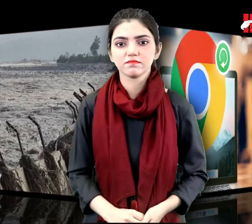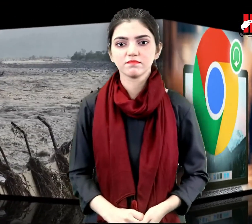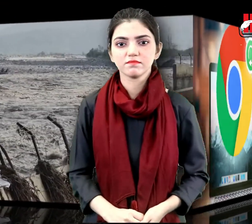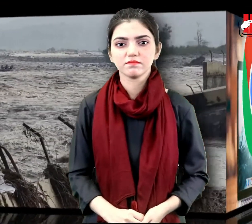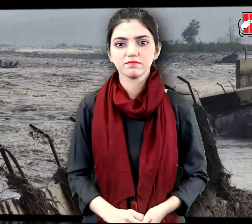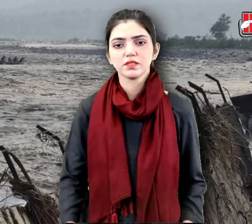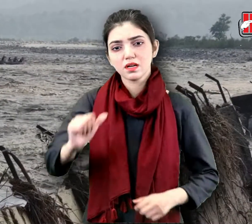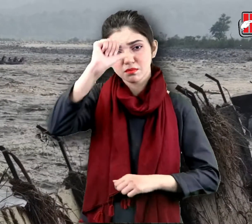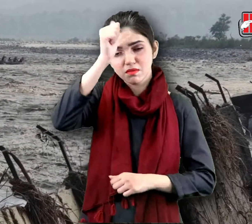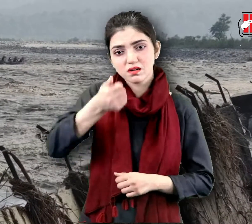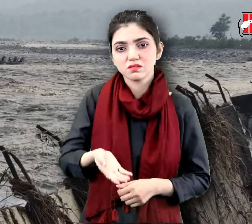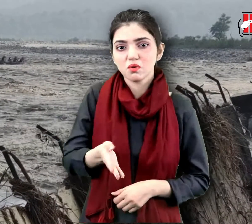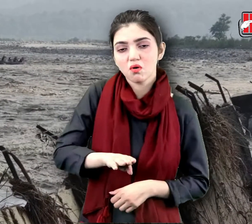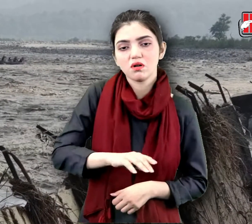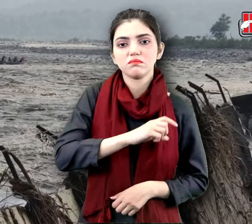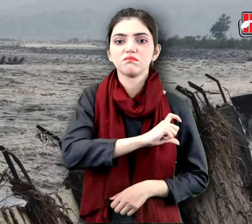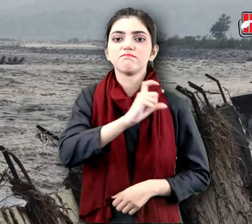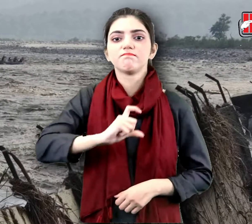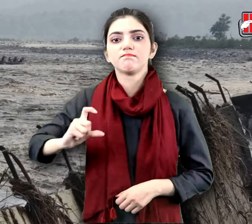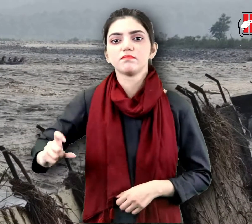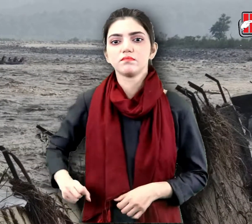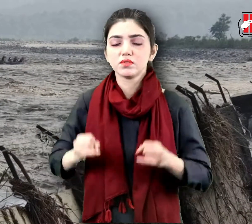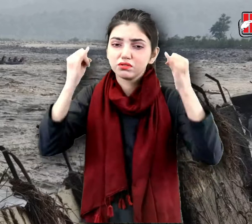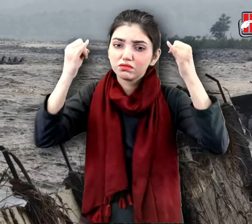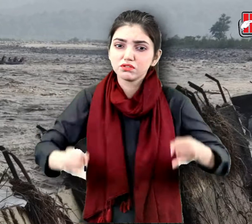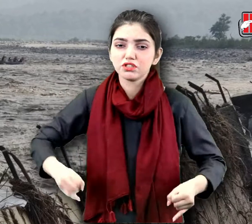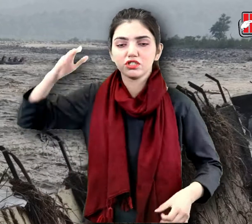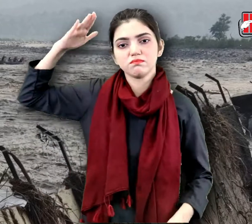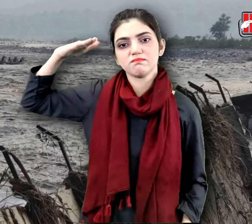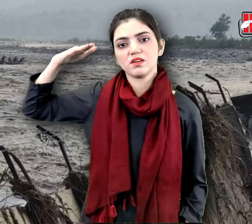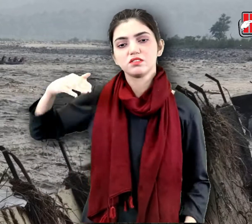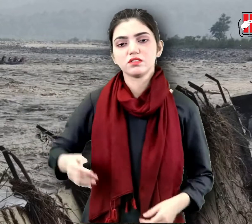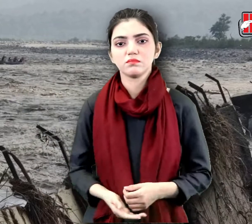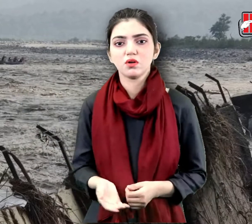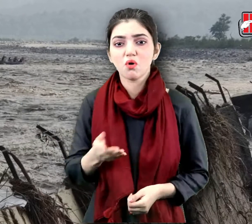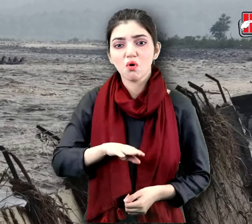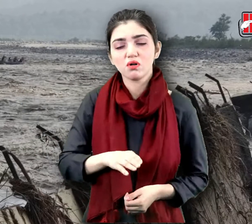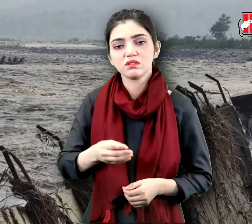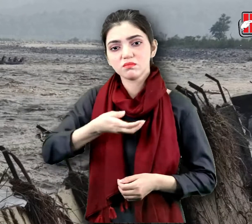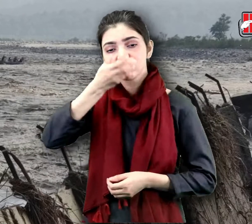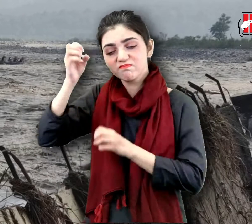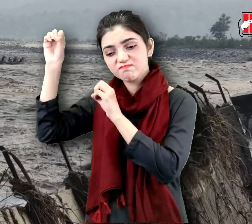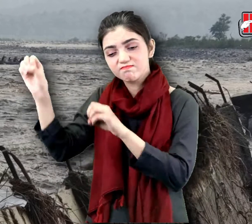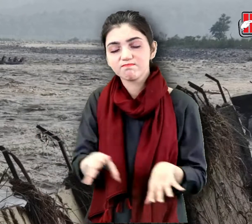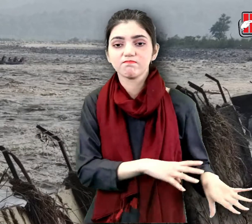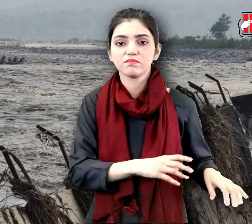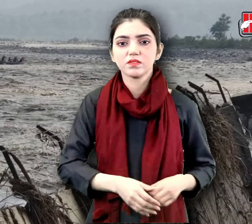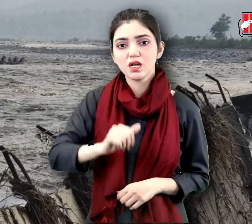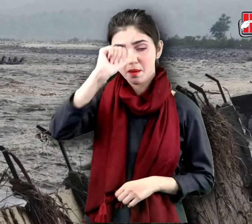Heavy rains and floods in India and Nepal.